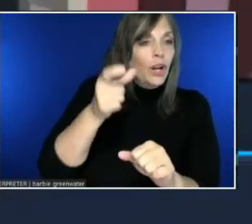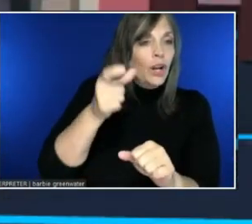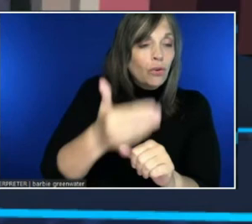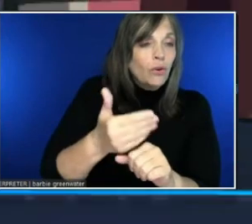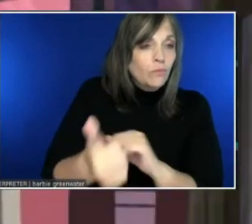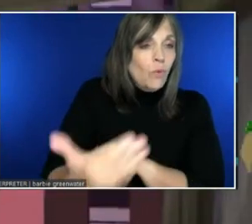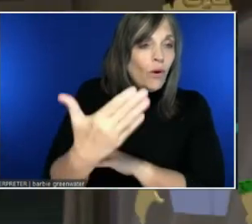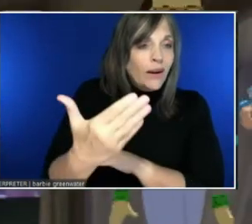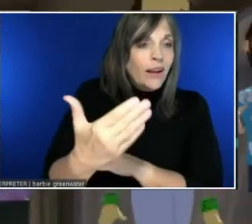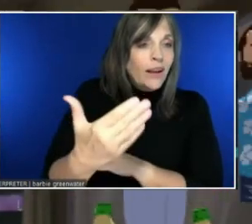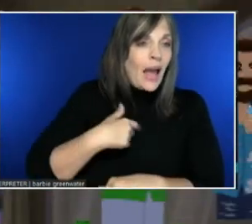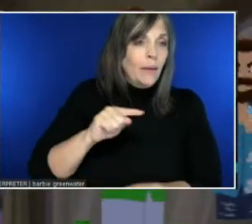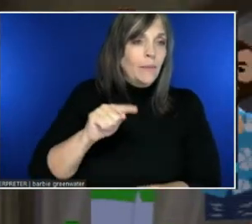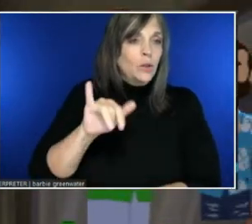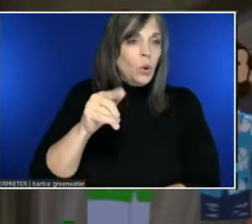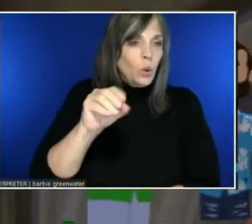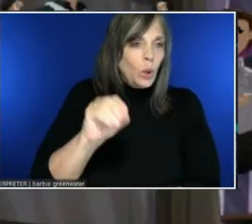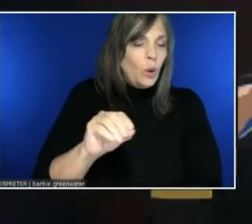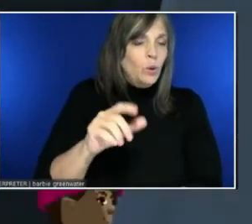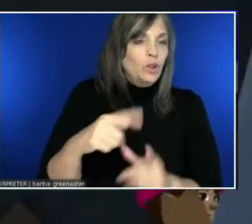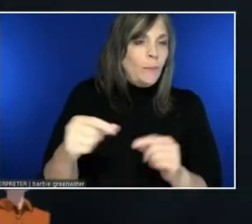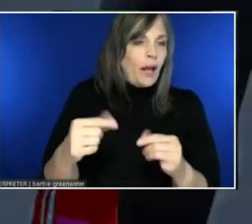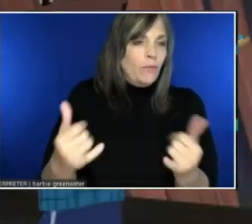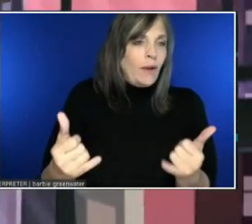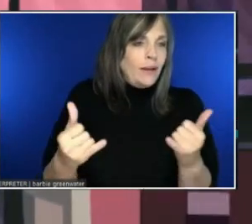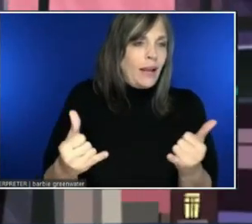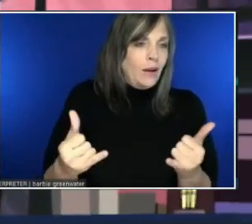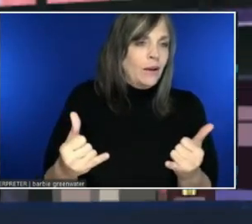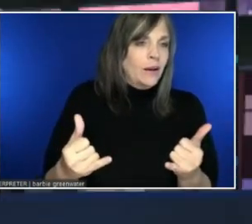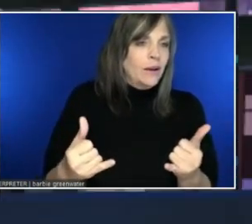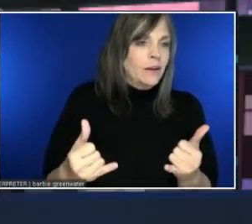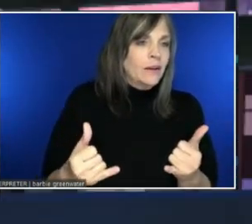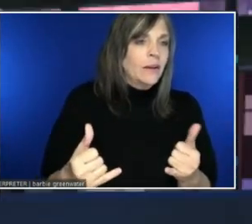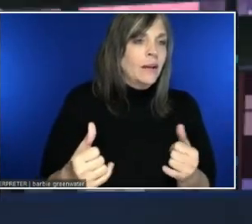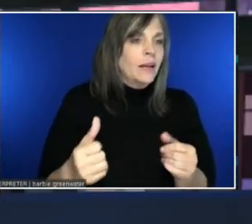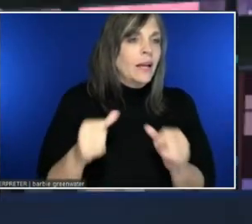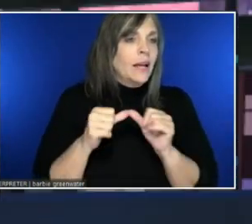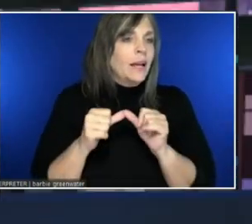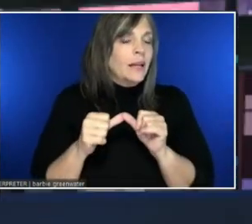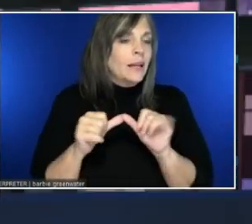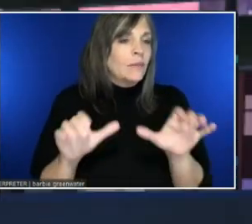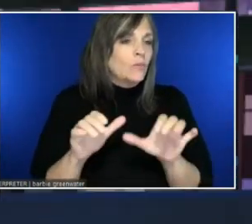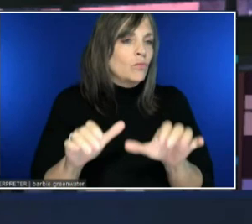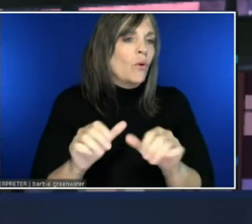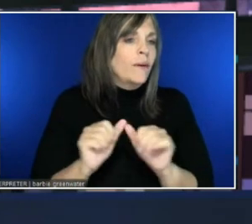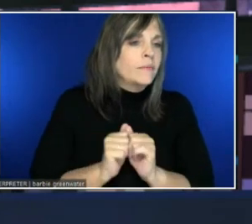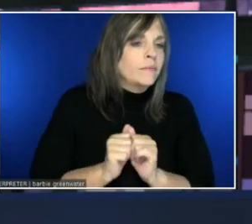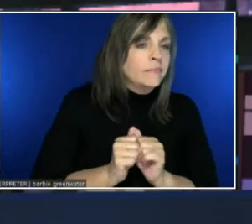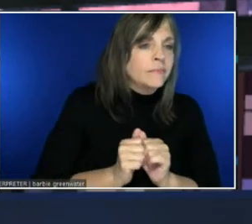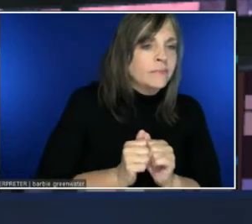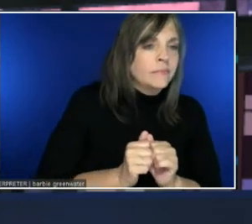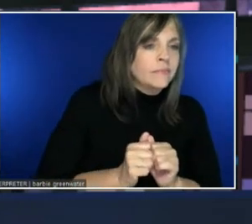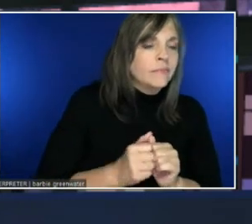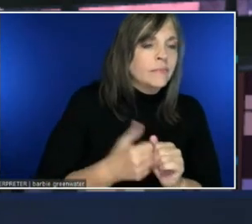Now I'm in Tokyo, Japan, now. And I speak Japanese. My Japanese is translated into English on your screen.